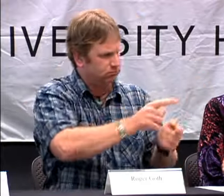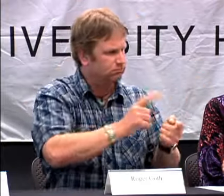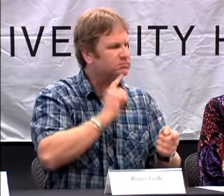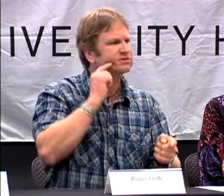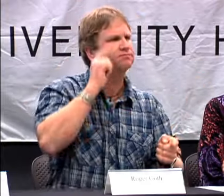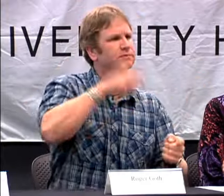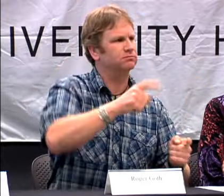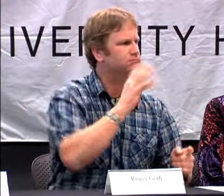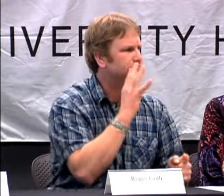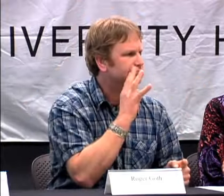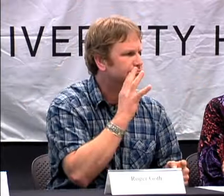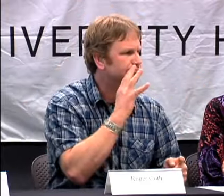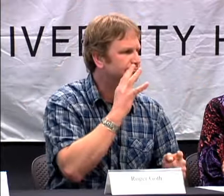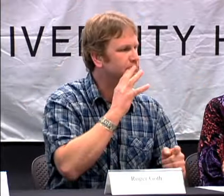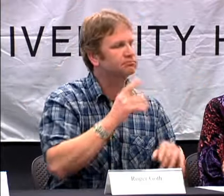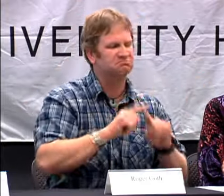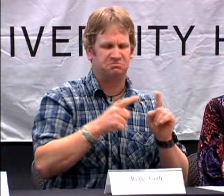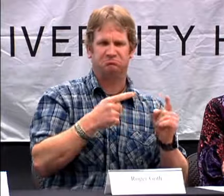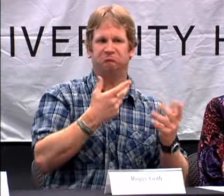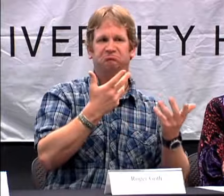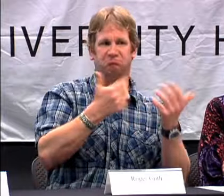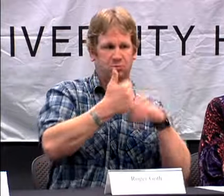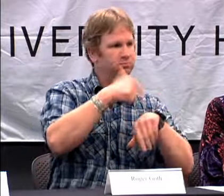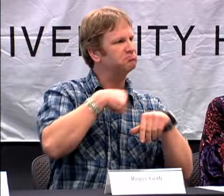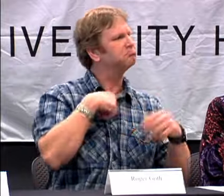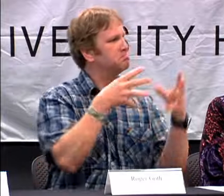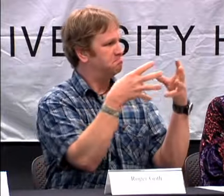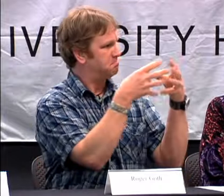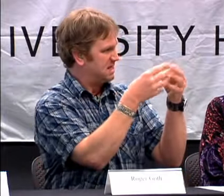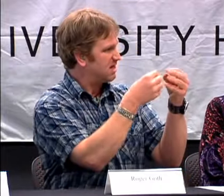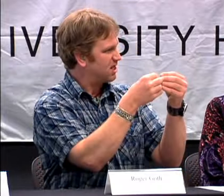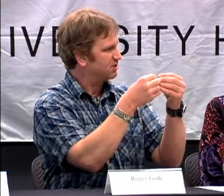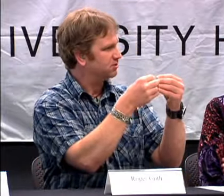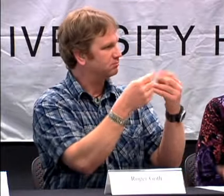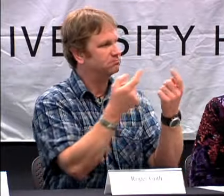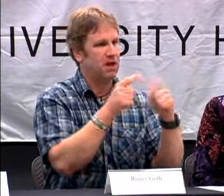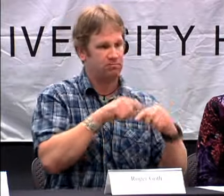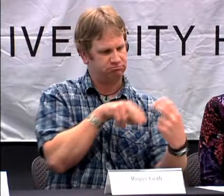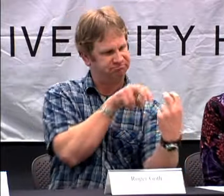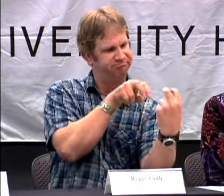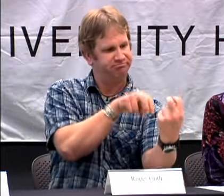PHILOSOPHY WAS THAT DEAF KIDS NEEDED TO TALK AND MOST OF THE TIME IN